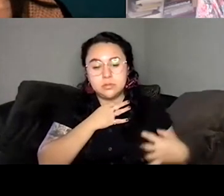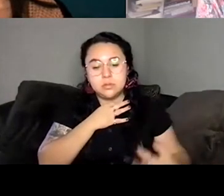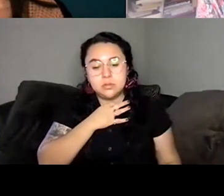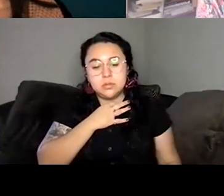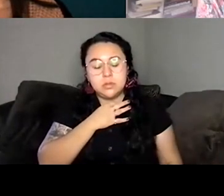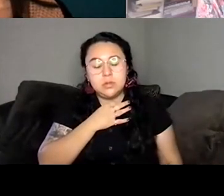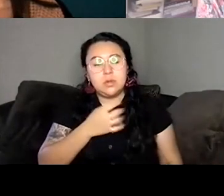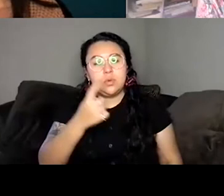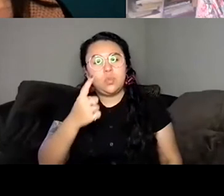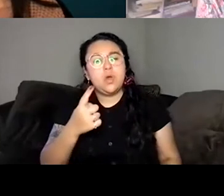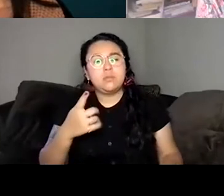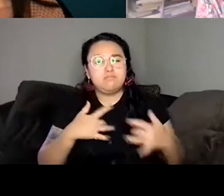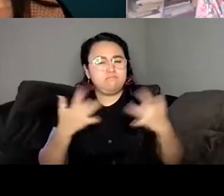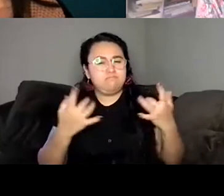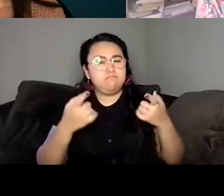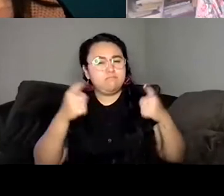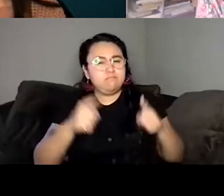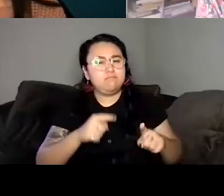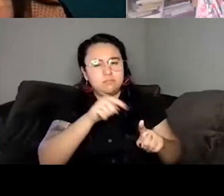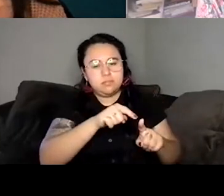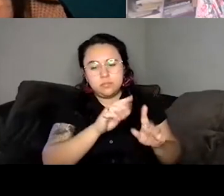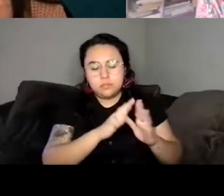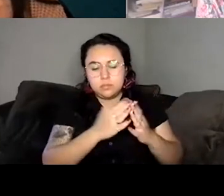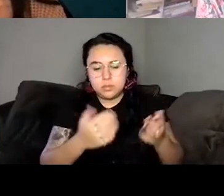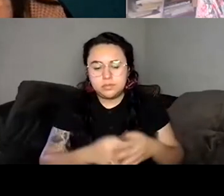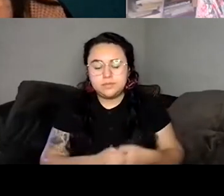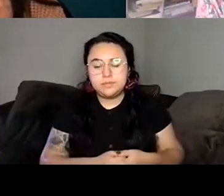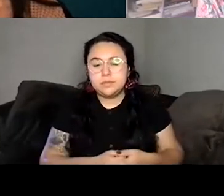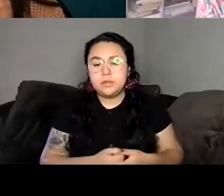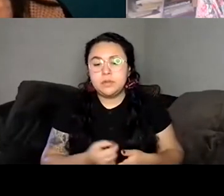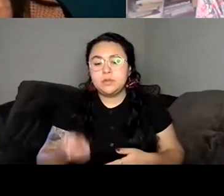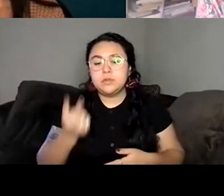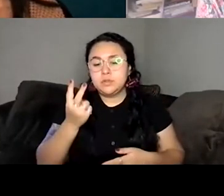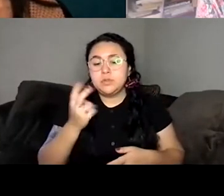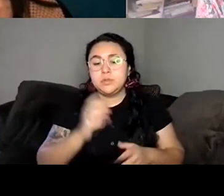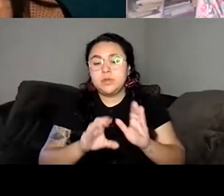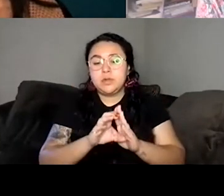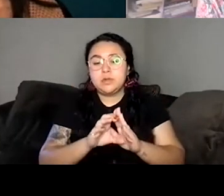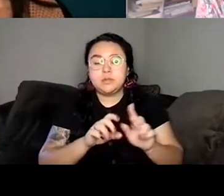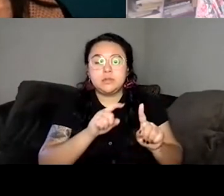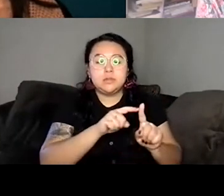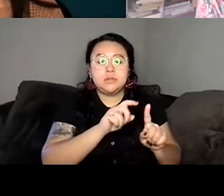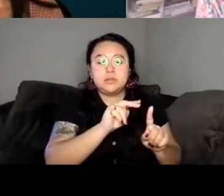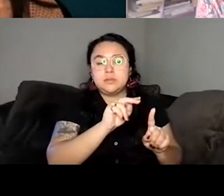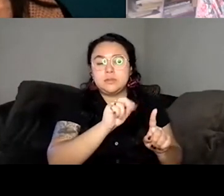book where you have these two characters, Natalie and Willa, who are both watchers and